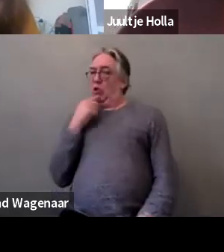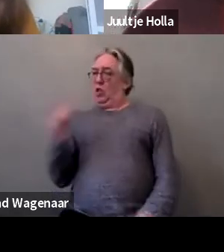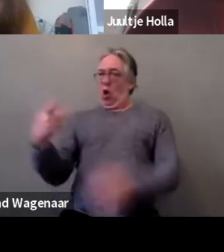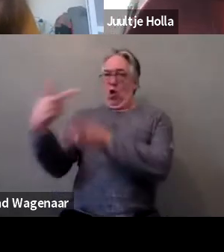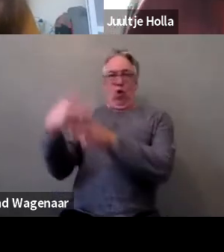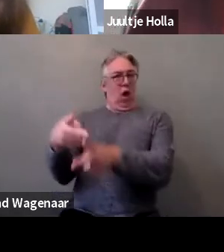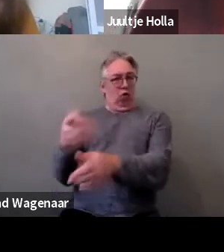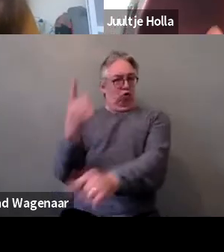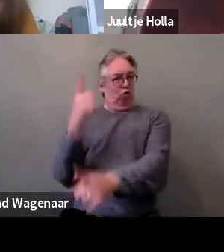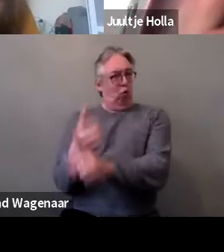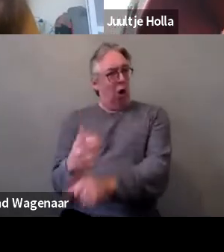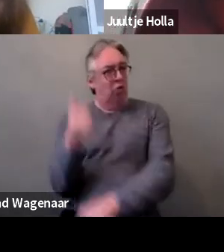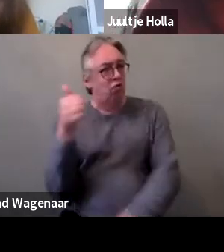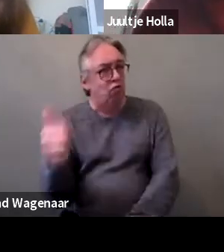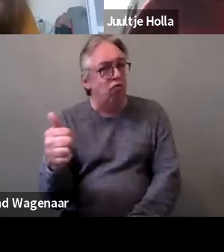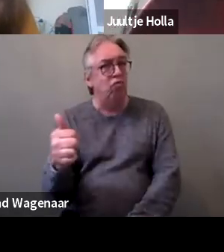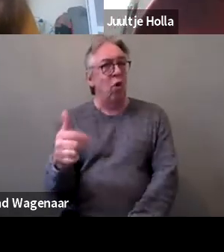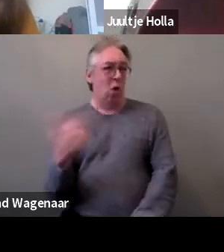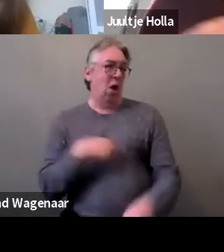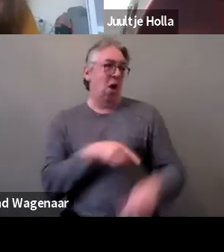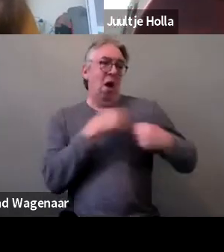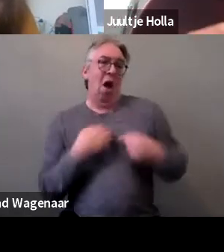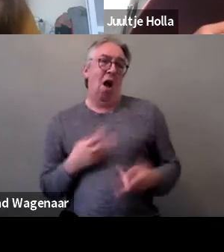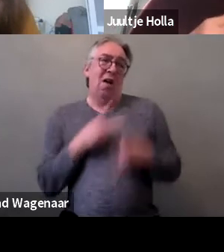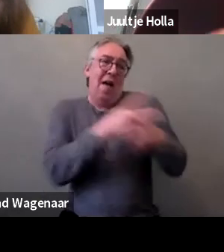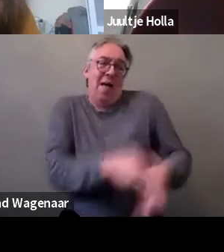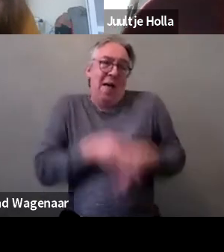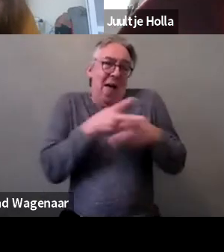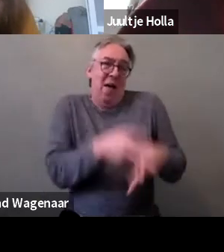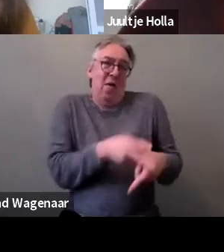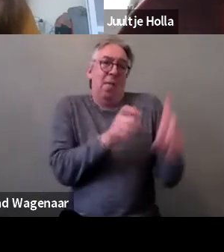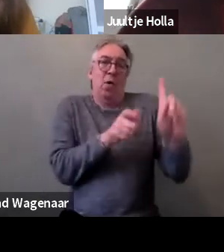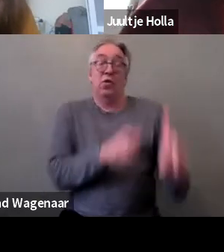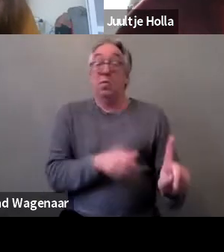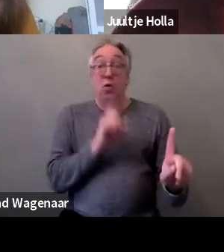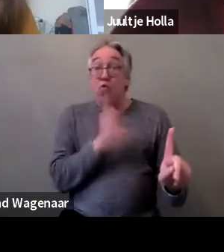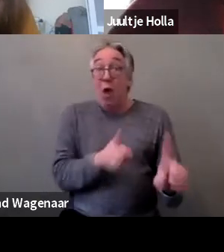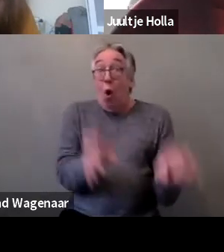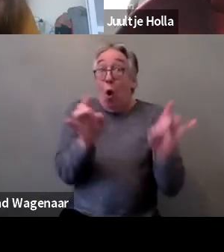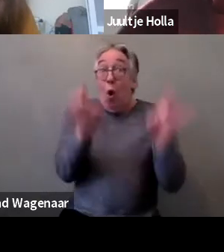because we’re caring for that person. Obviously, horrible things happen in that context.